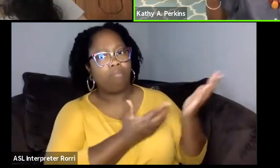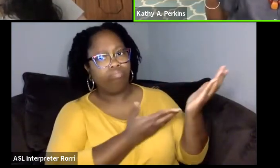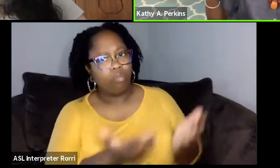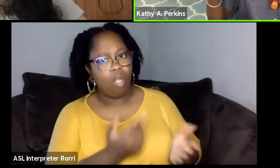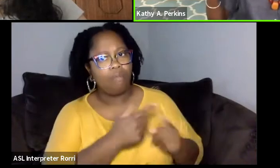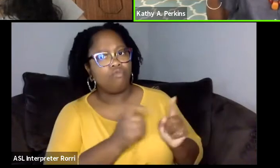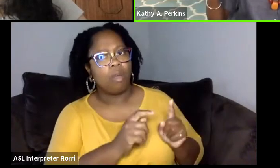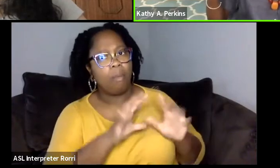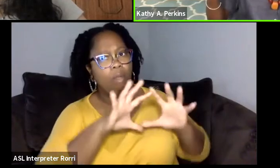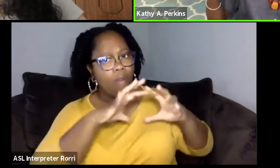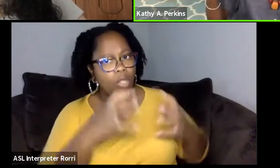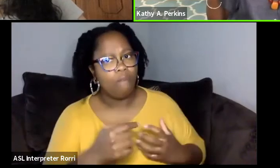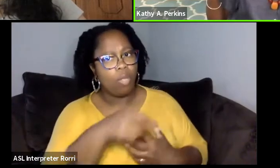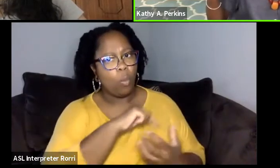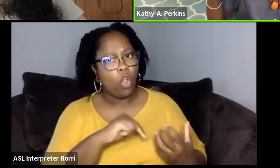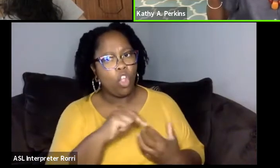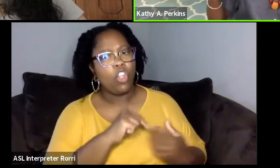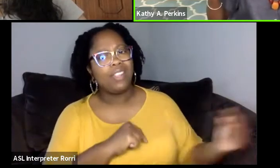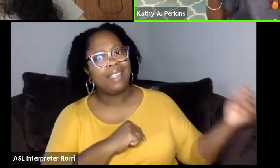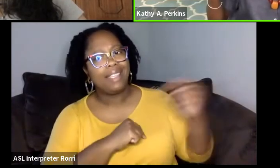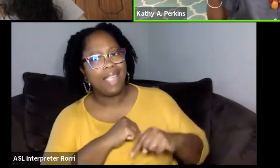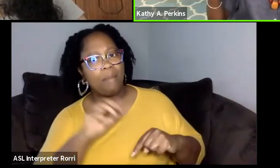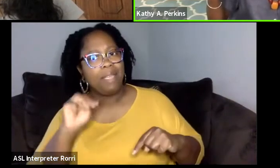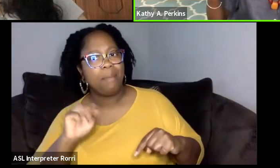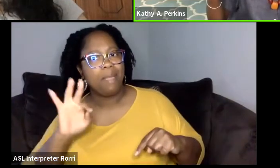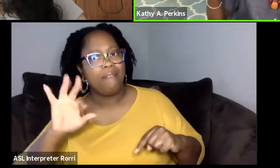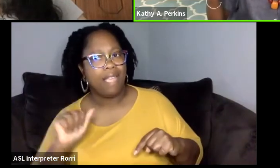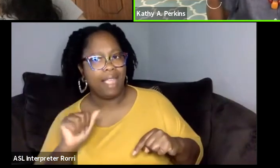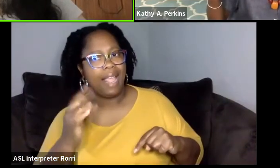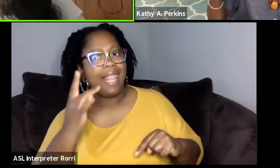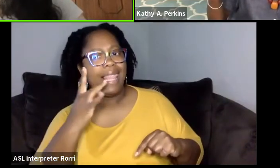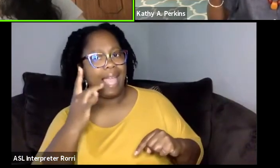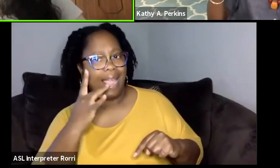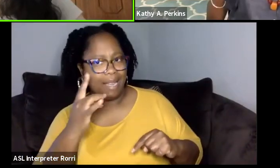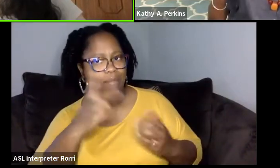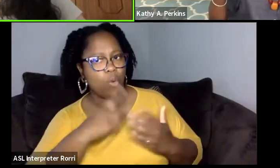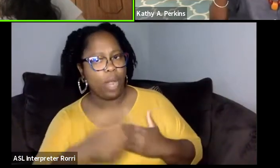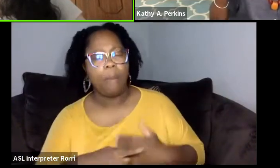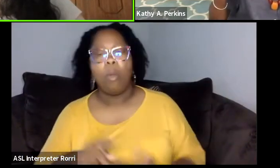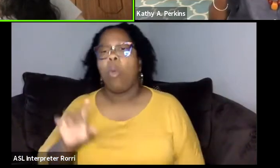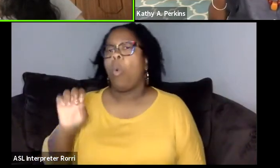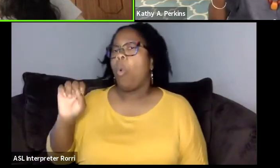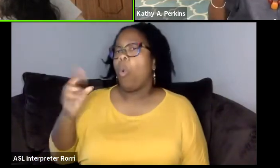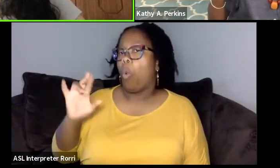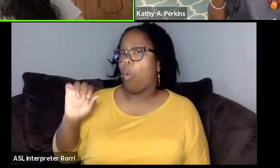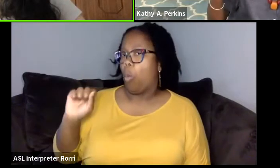these were students that came into the MFA Lighting program. These were specifically students,